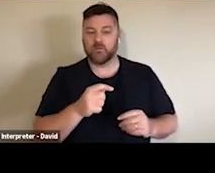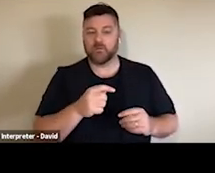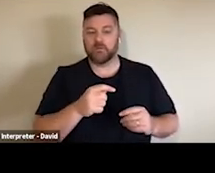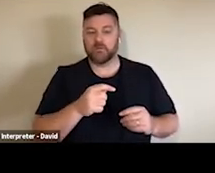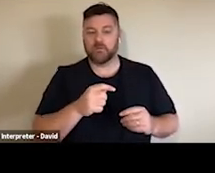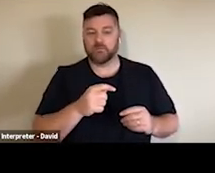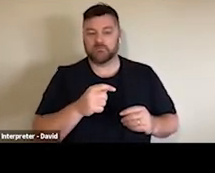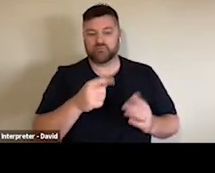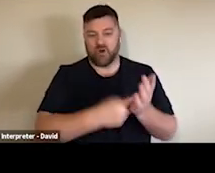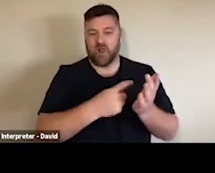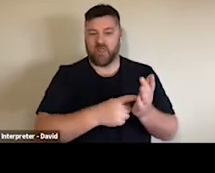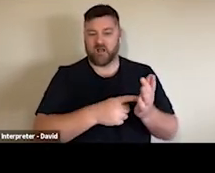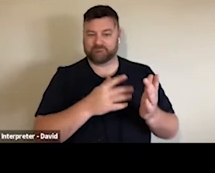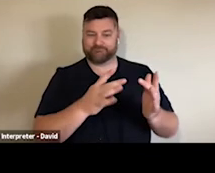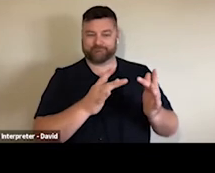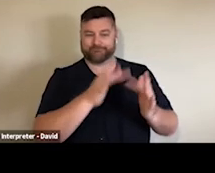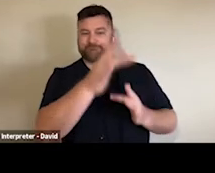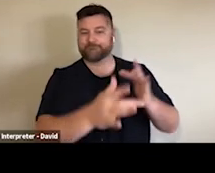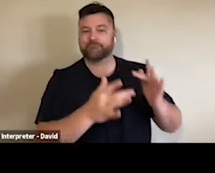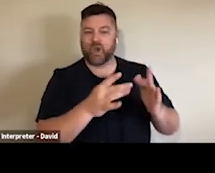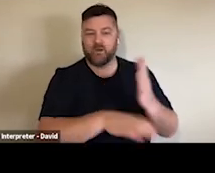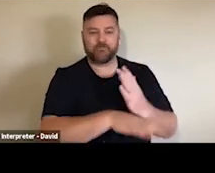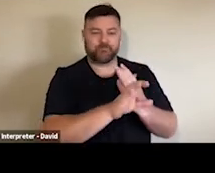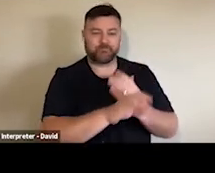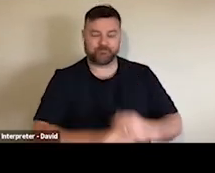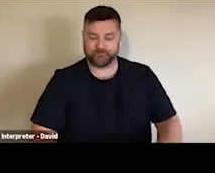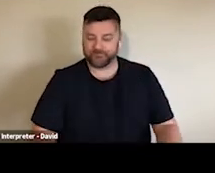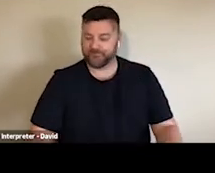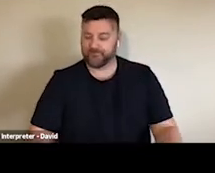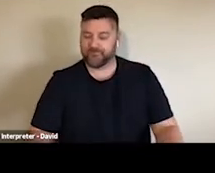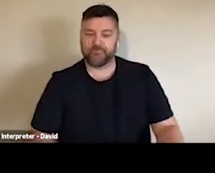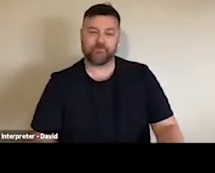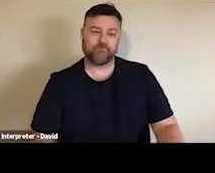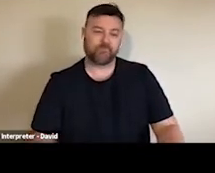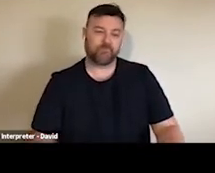are being applied in practice, and Bianca can pop a link in the chat to that.